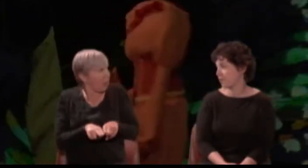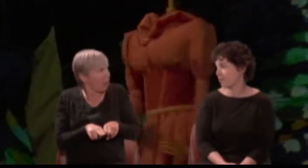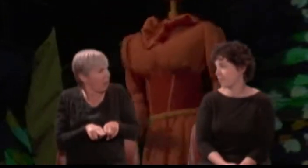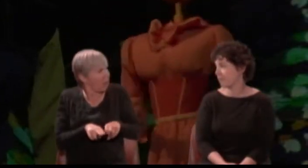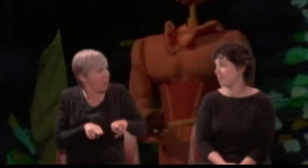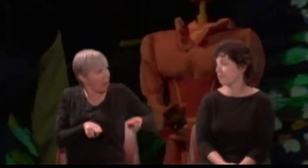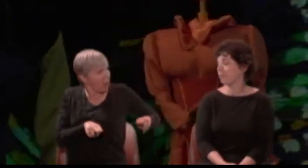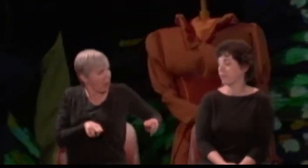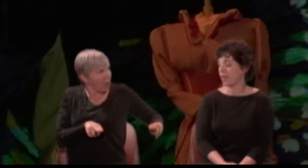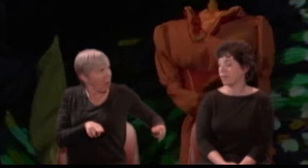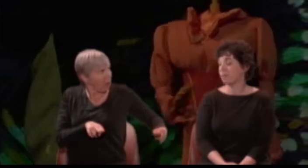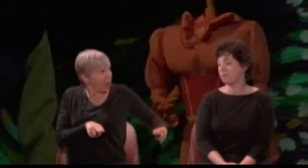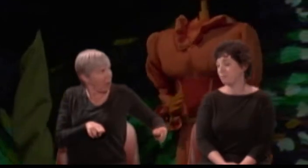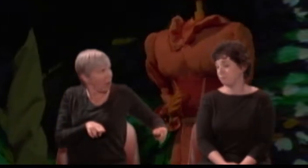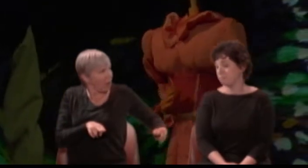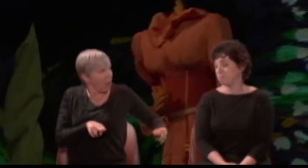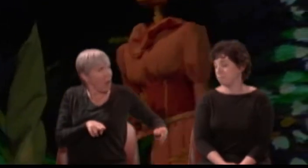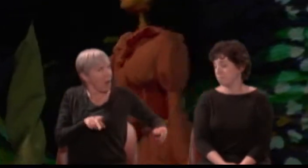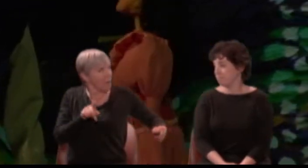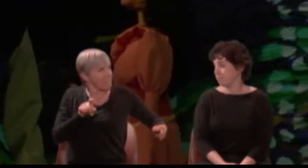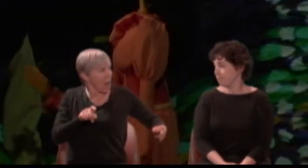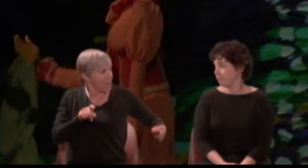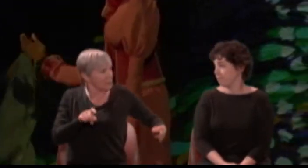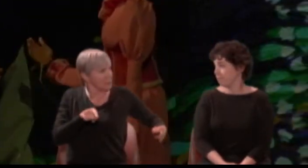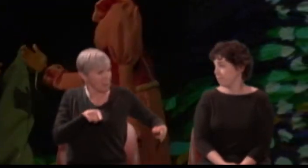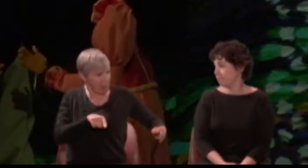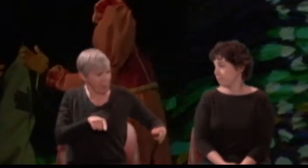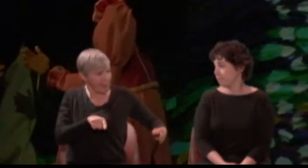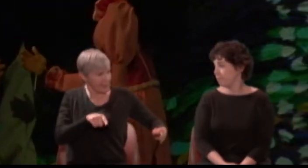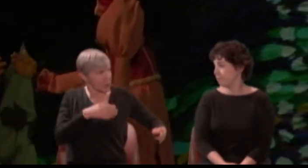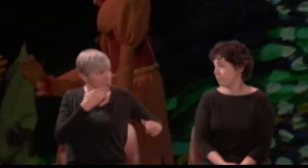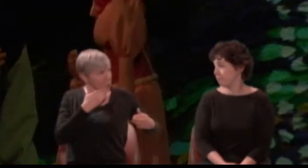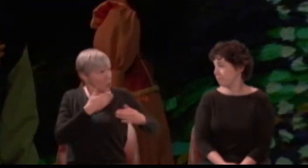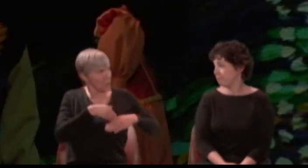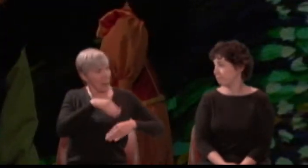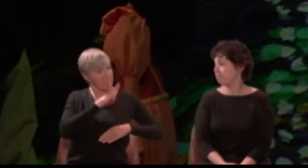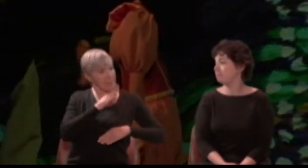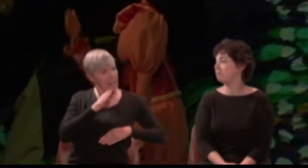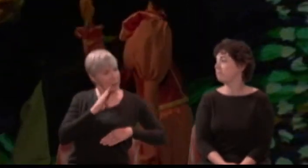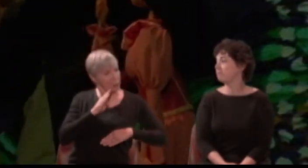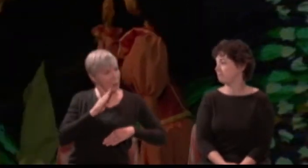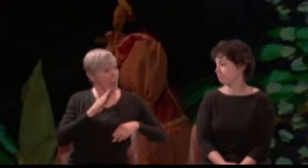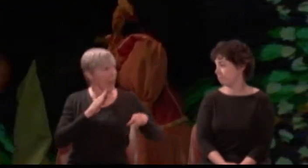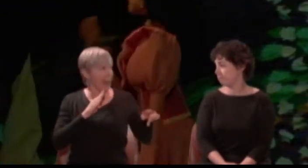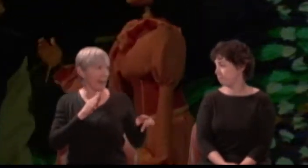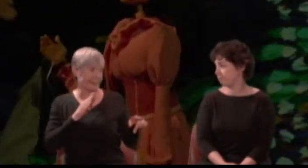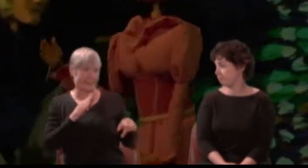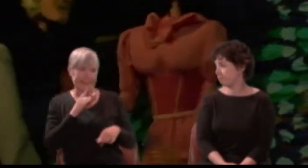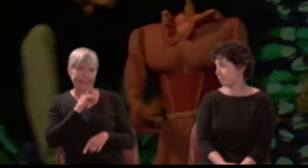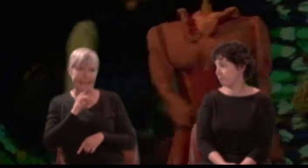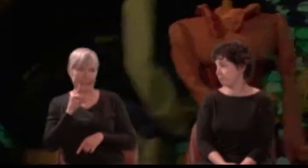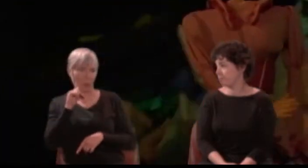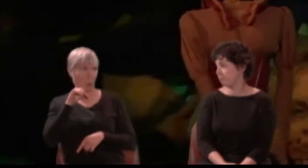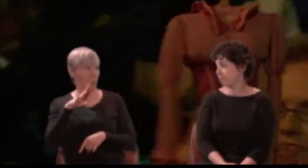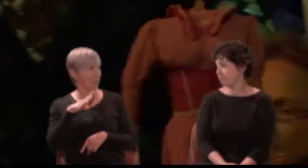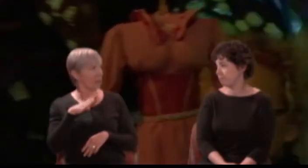Such separation becomes a virtuous bachelor and a maid, so far be distant;